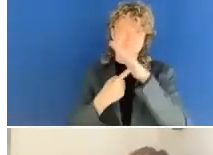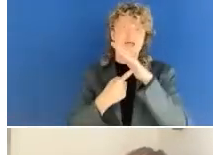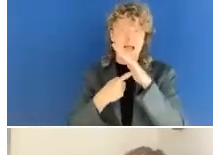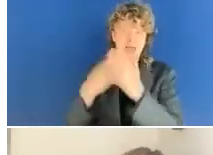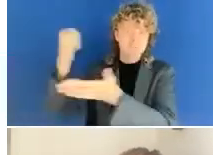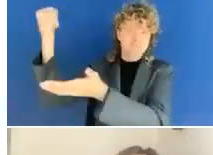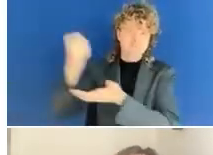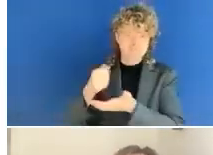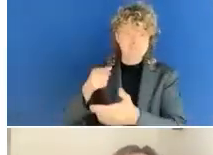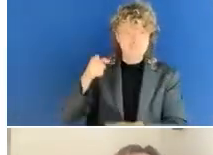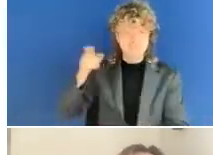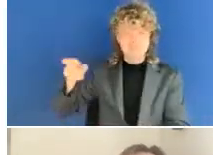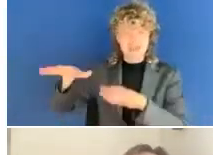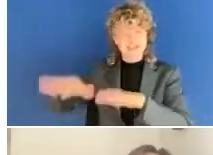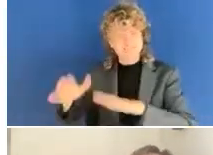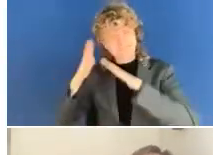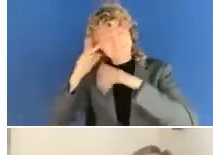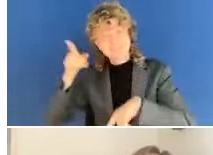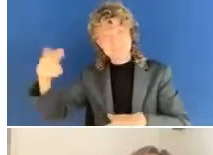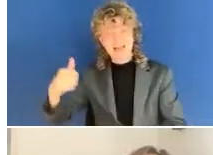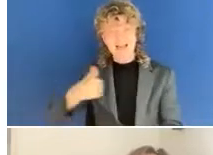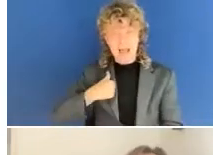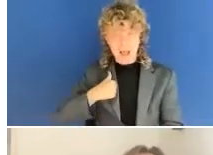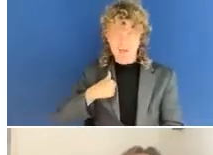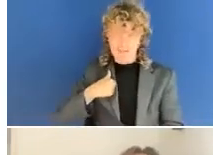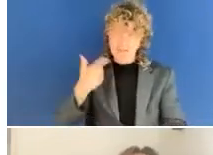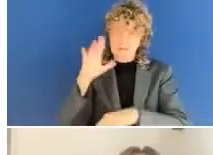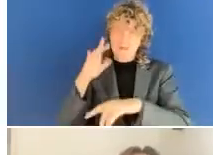in the morning for you. Thank you for joining us. I hope you would like to share with us